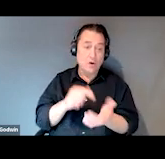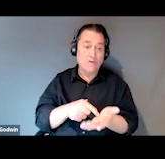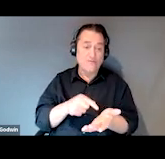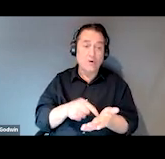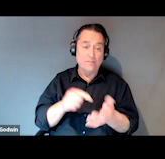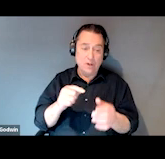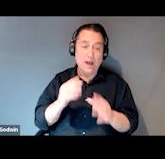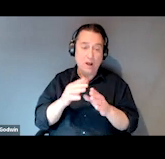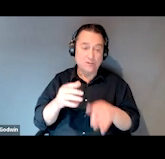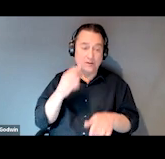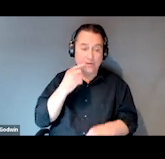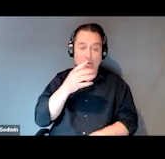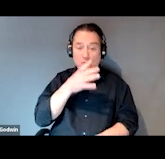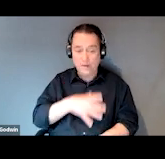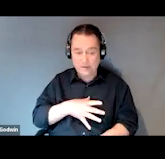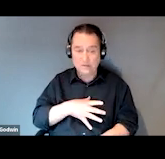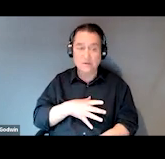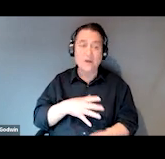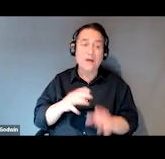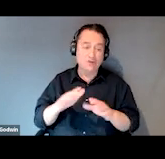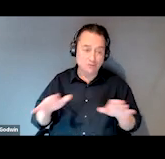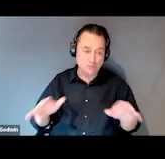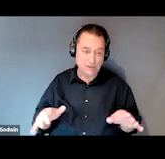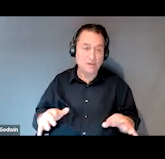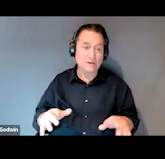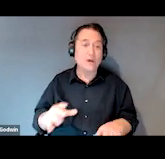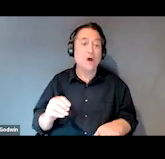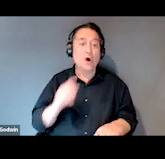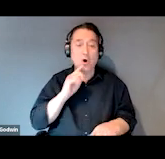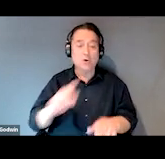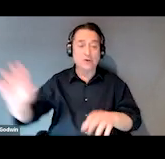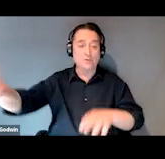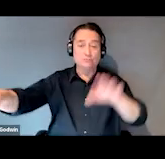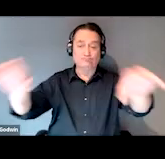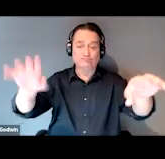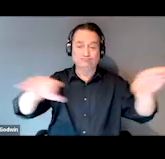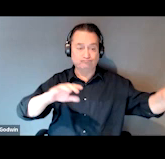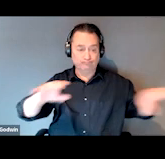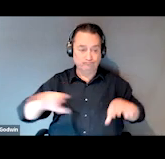and children and their family members. We also have scattered site housing throughout Jacksonville,